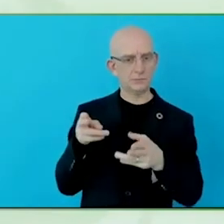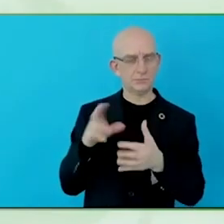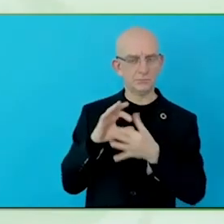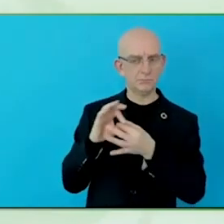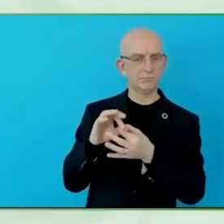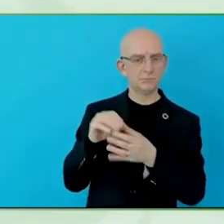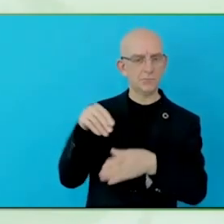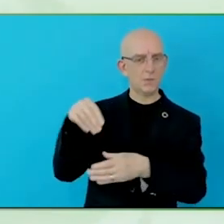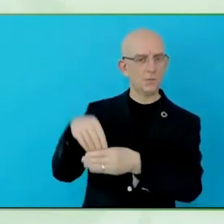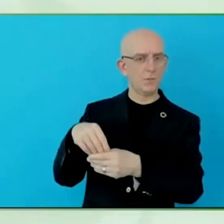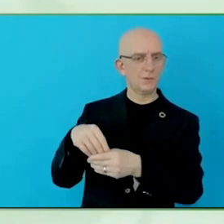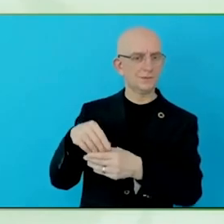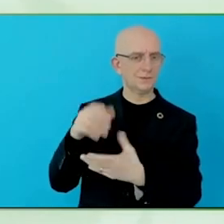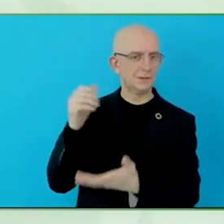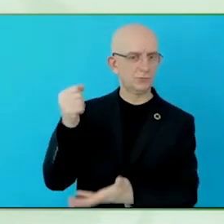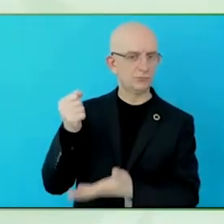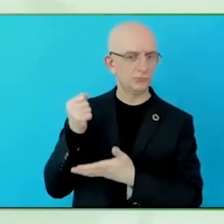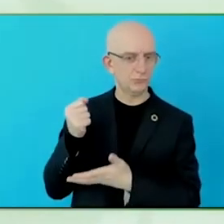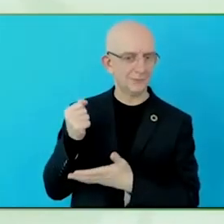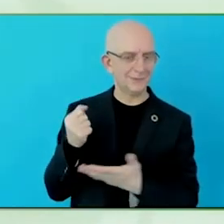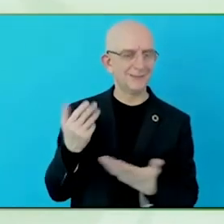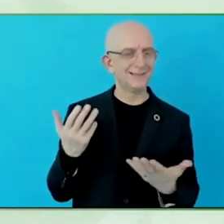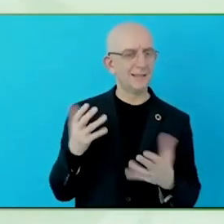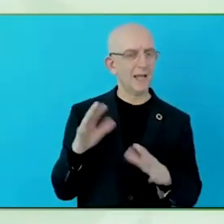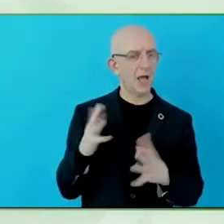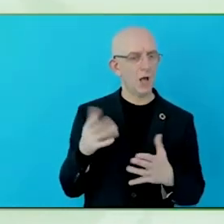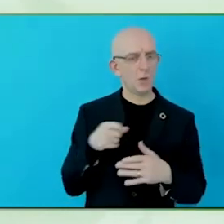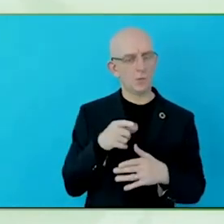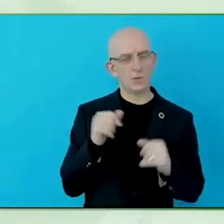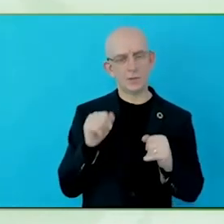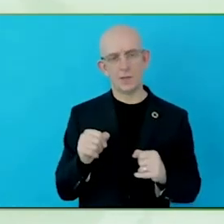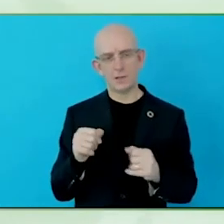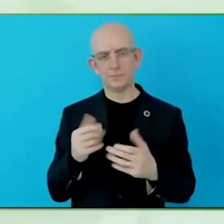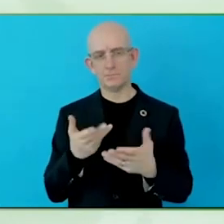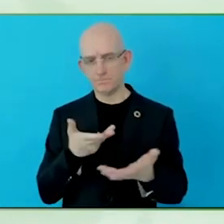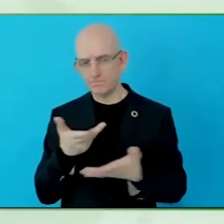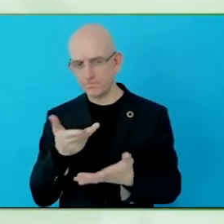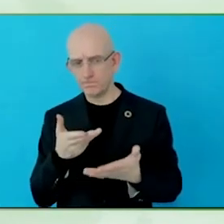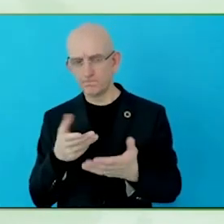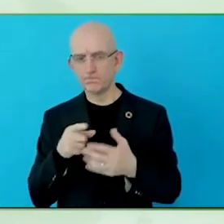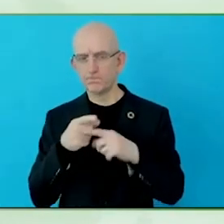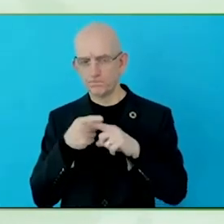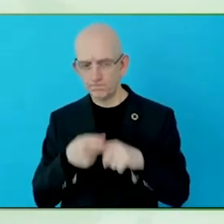persons with disabilities in one area matches, I won't say excels,